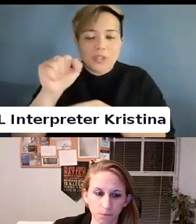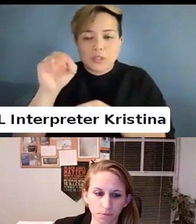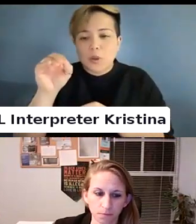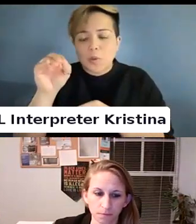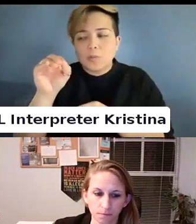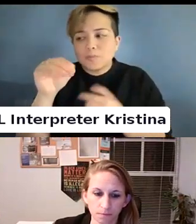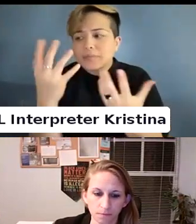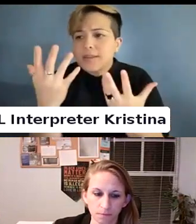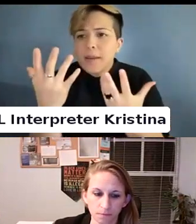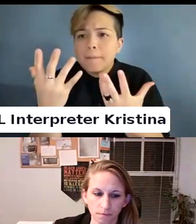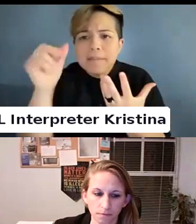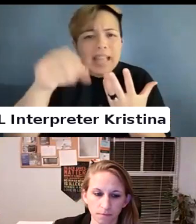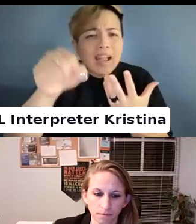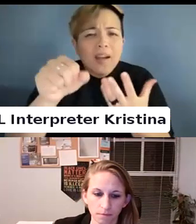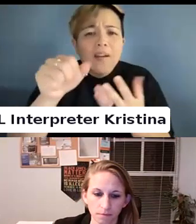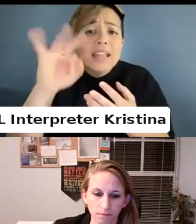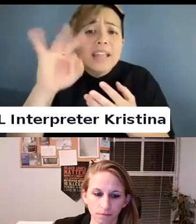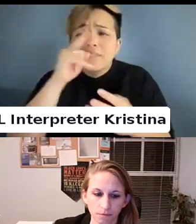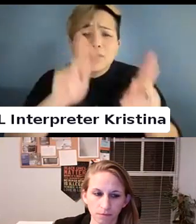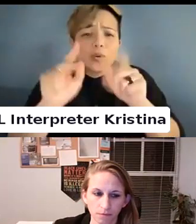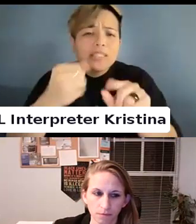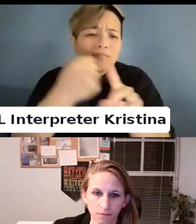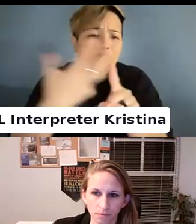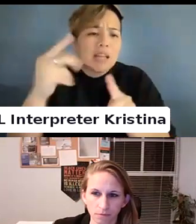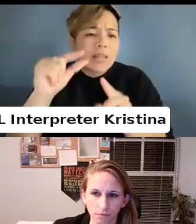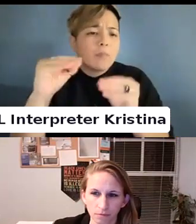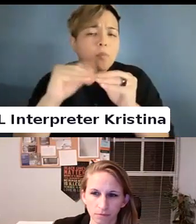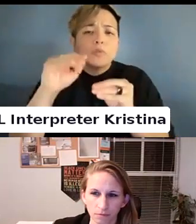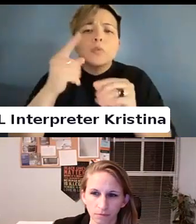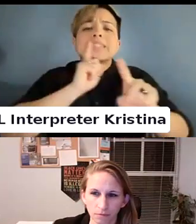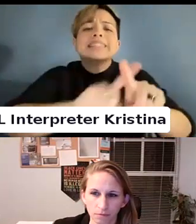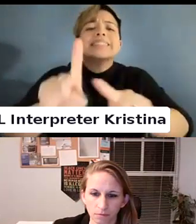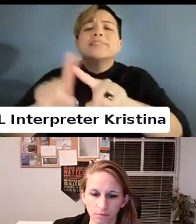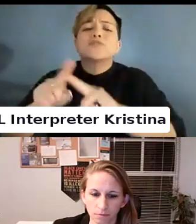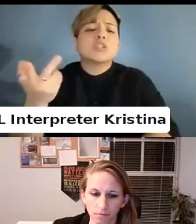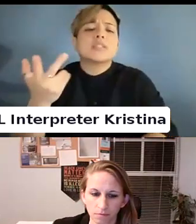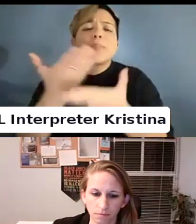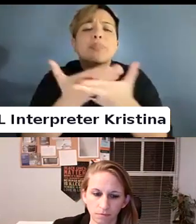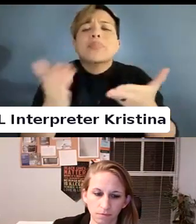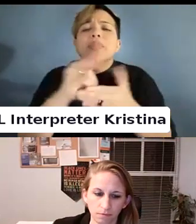So folks could speak a bit to the different things that have been involved in.